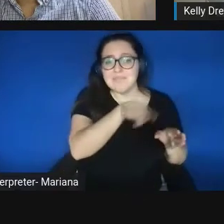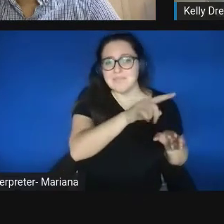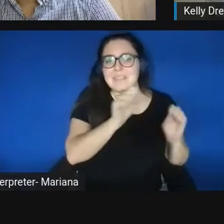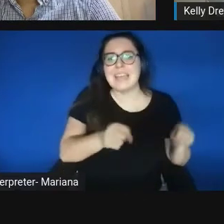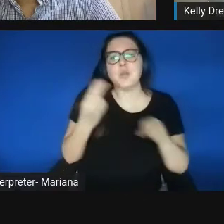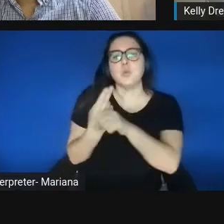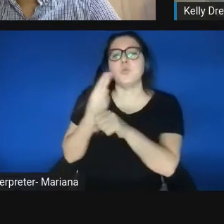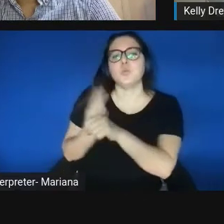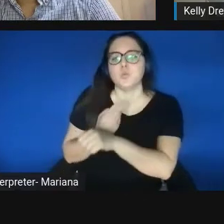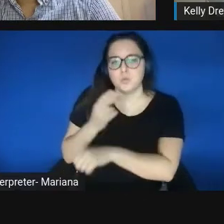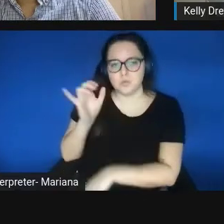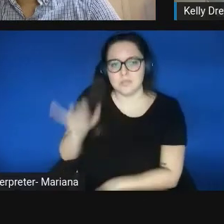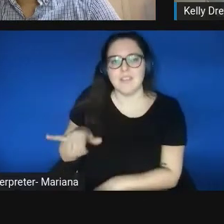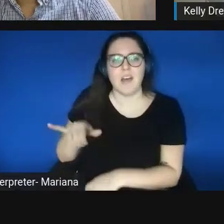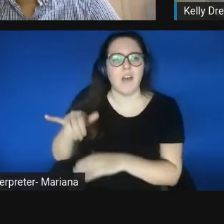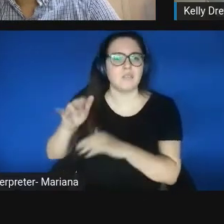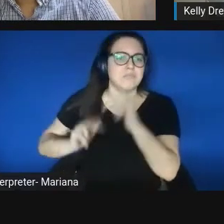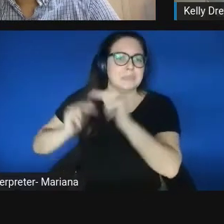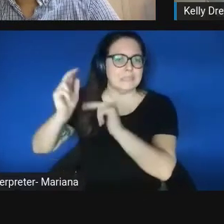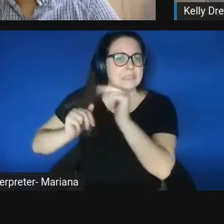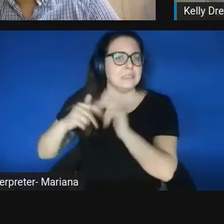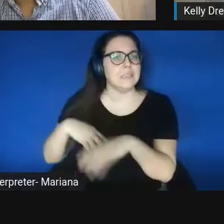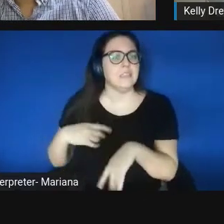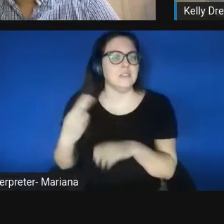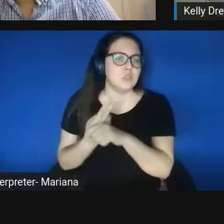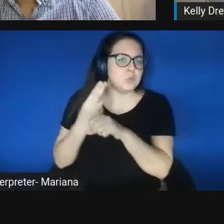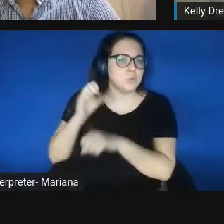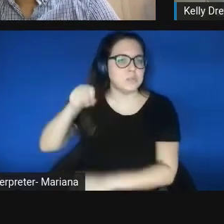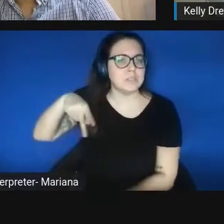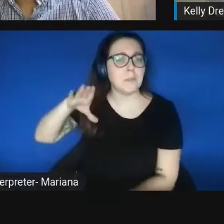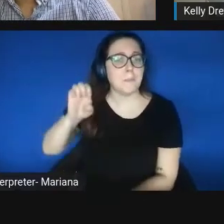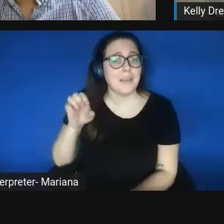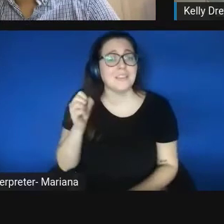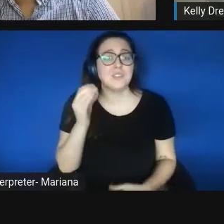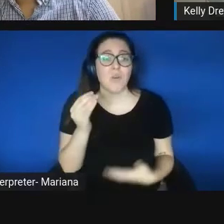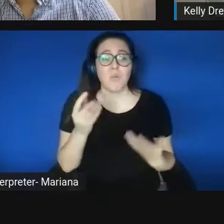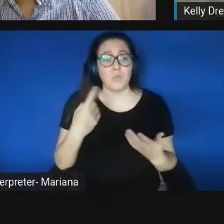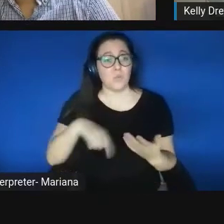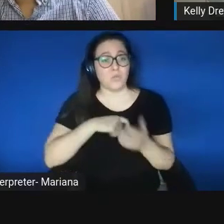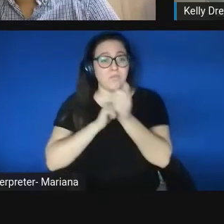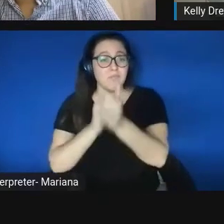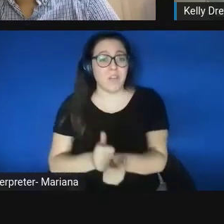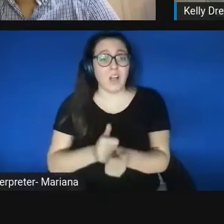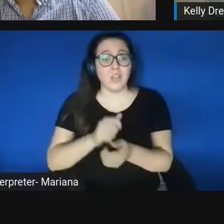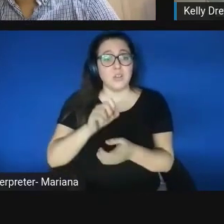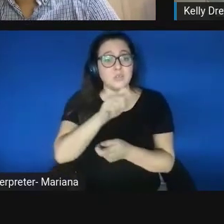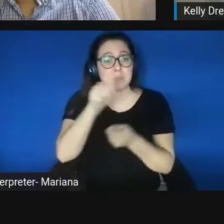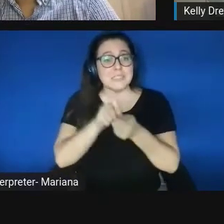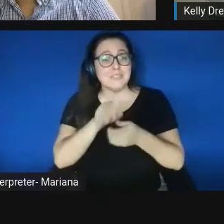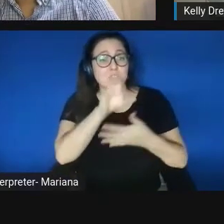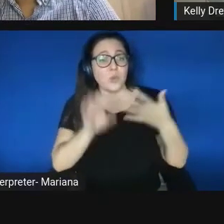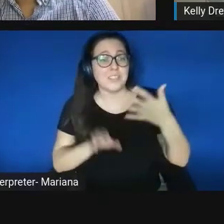And, you know, as long as we've met certain criteria in terms of liability insurance and different things